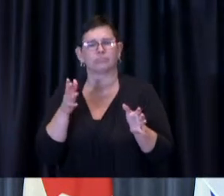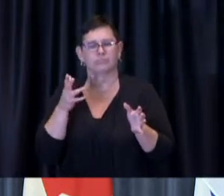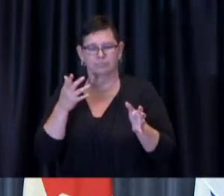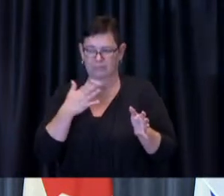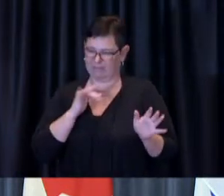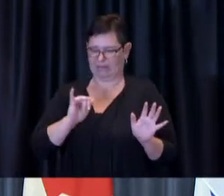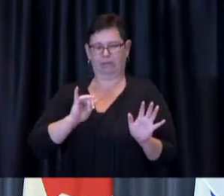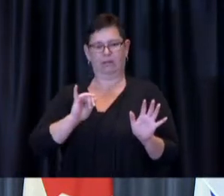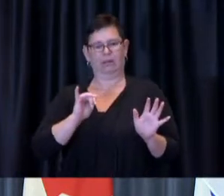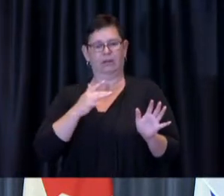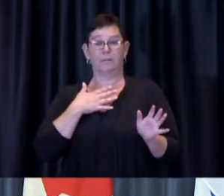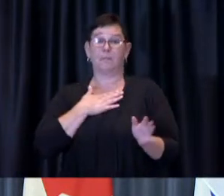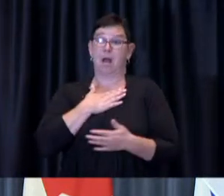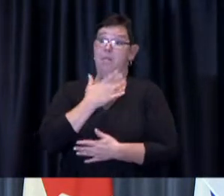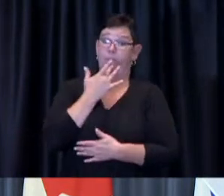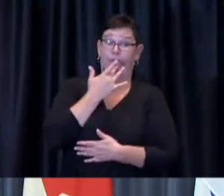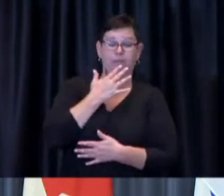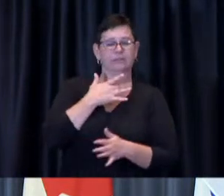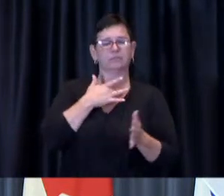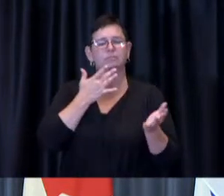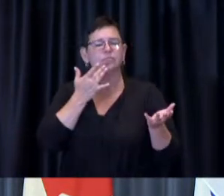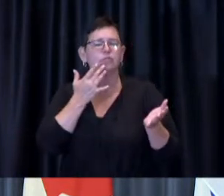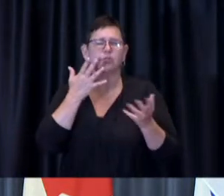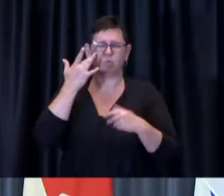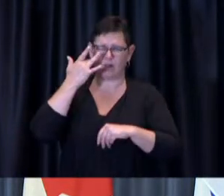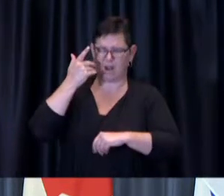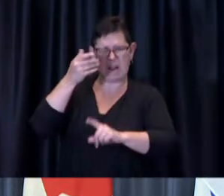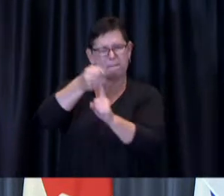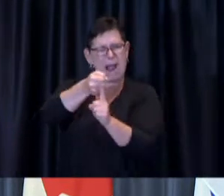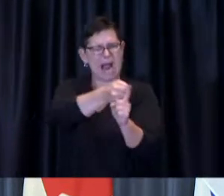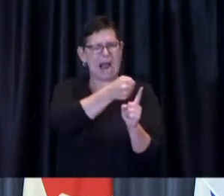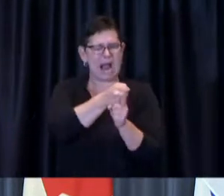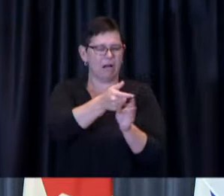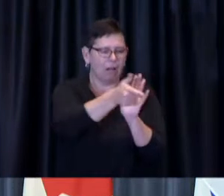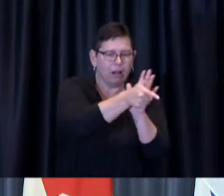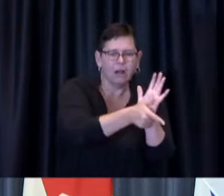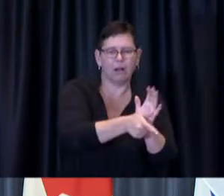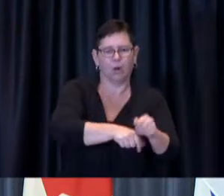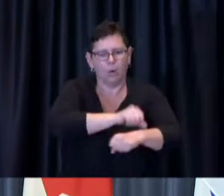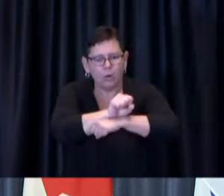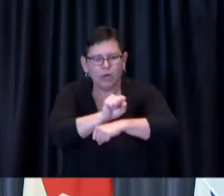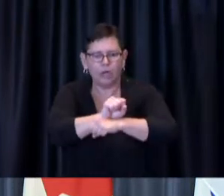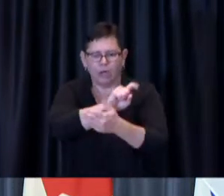employment health and other considerations for us to have consistent policies that apply